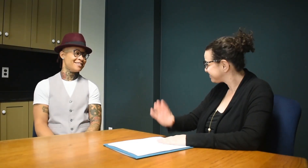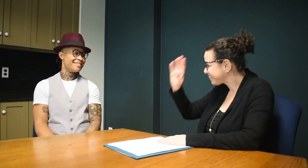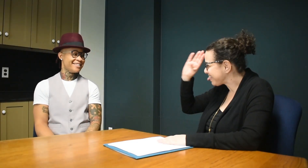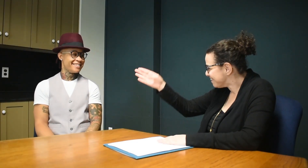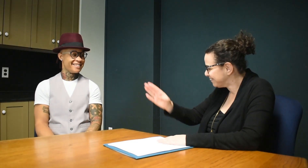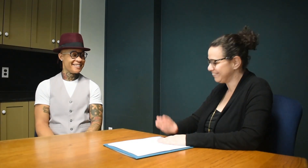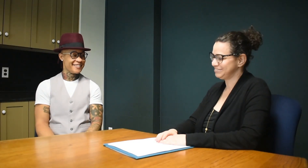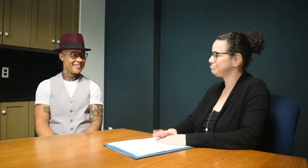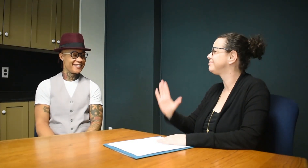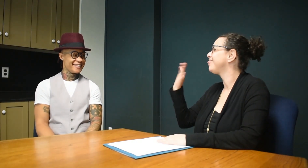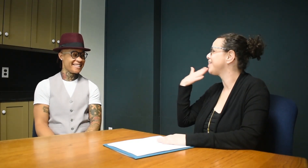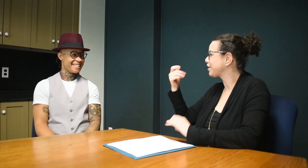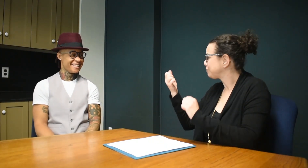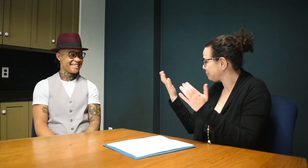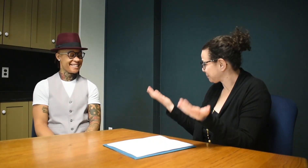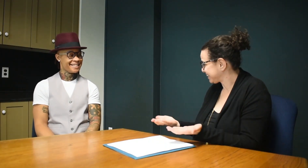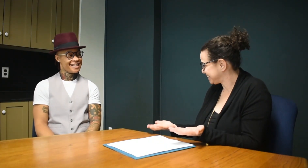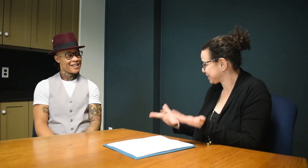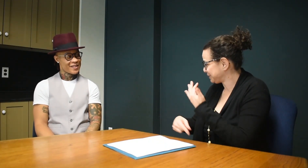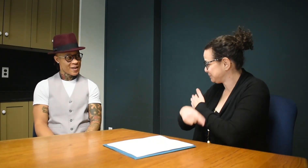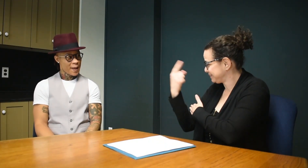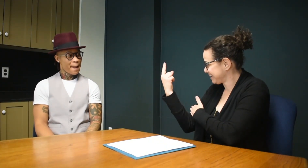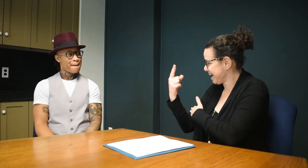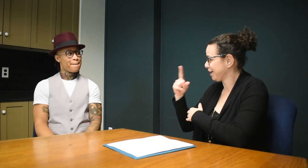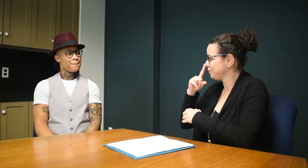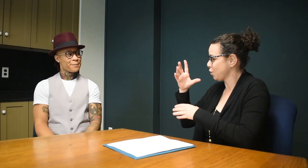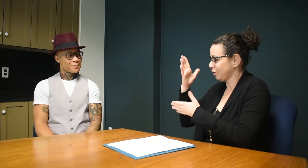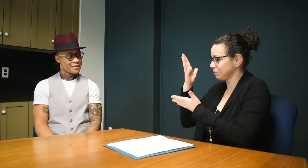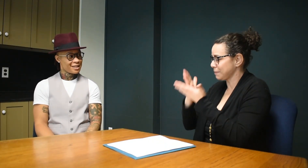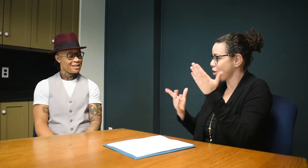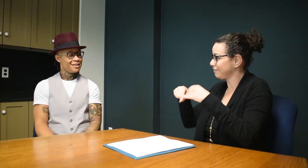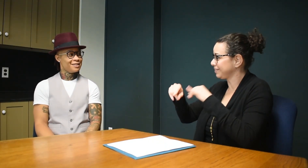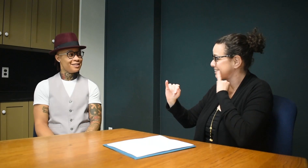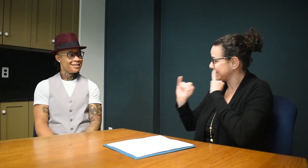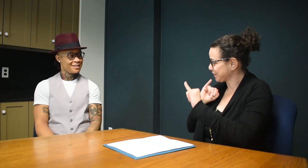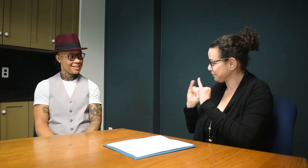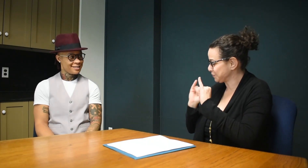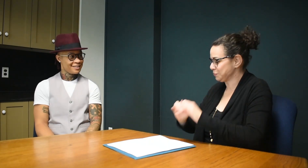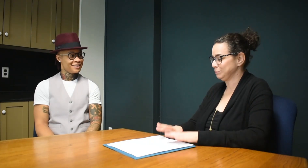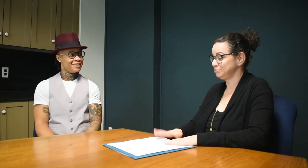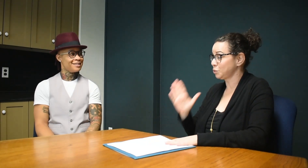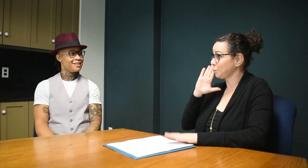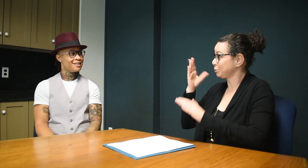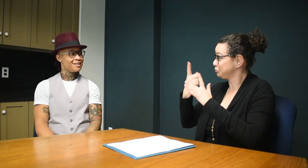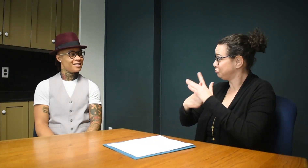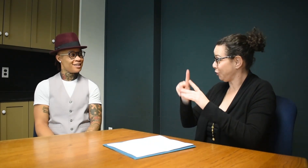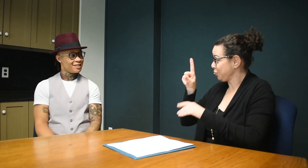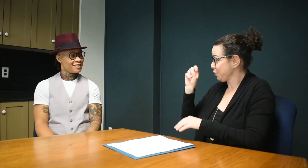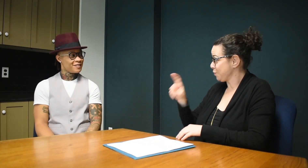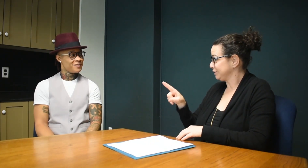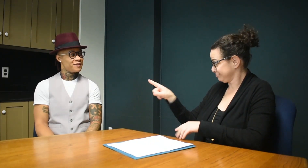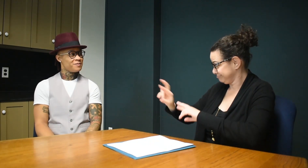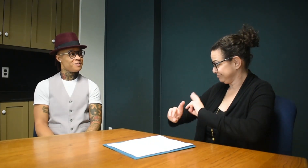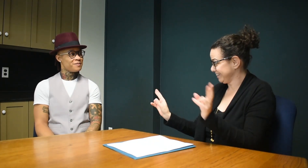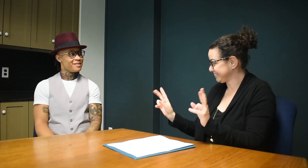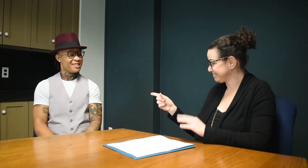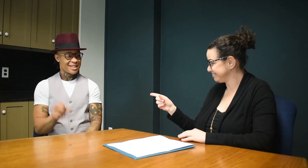Hello! Thank you for interviewing with us today. I'll start with some questions. Are you ready?